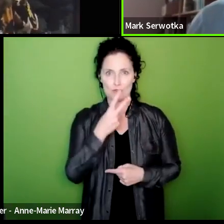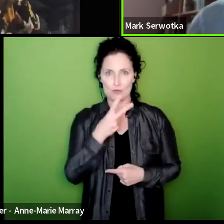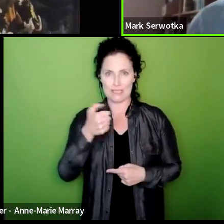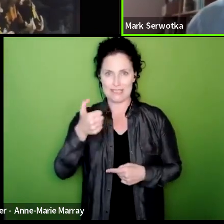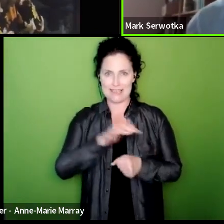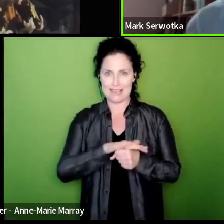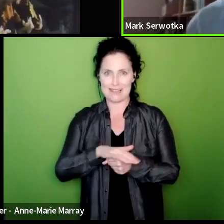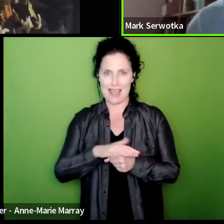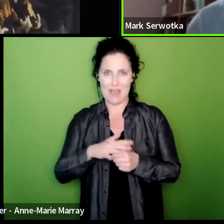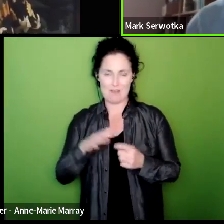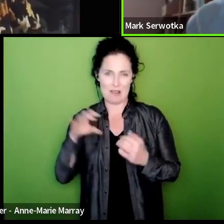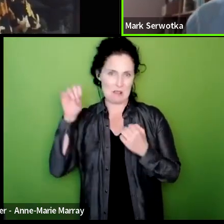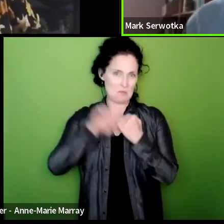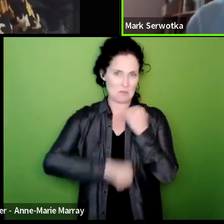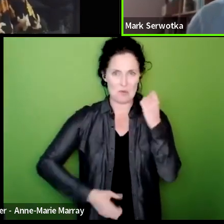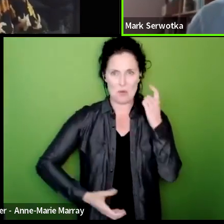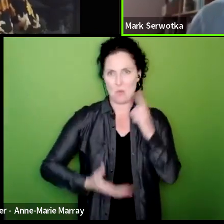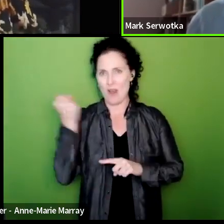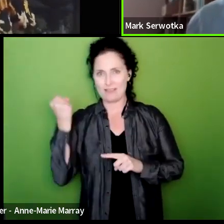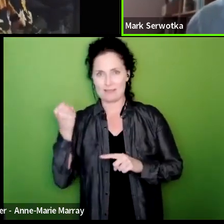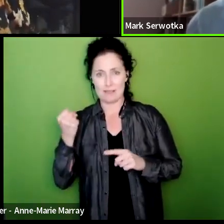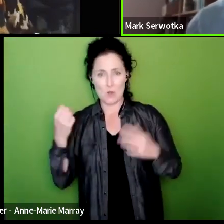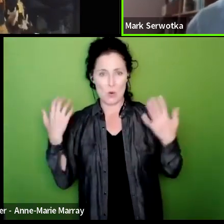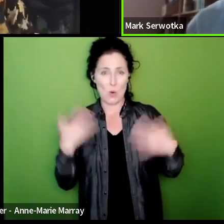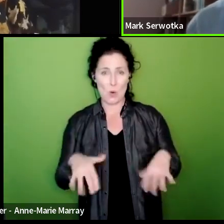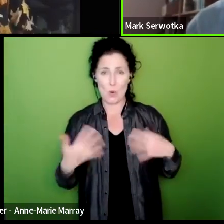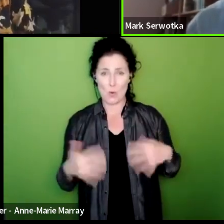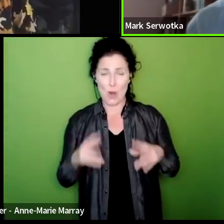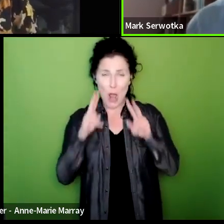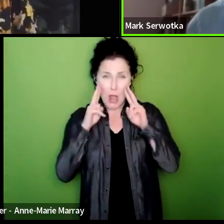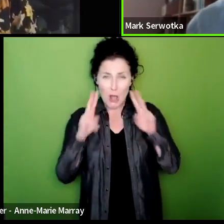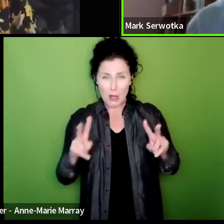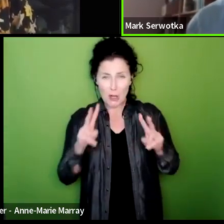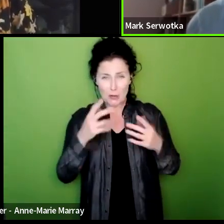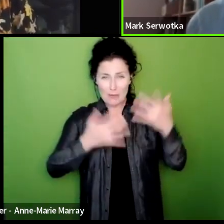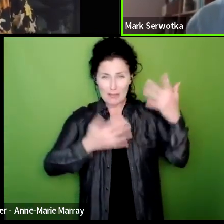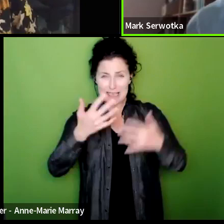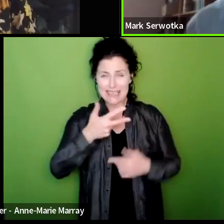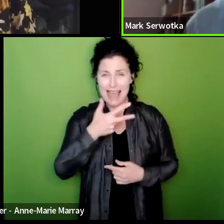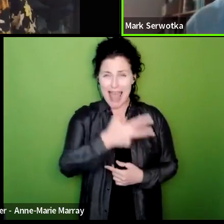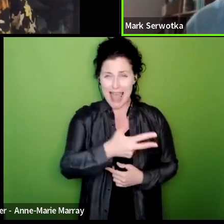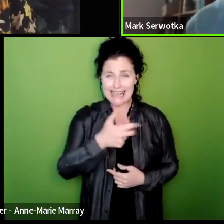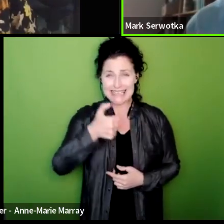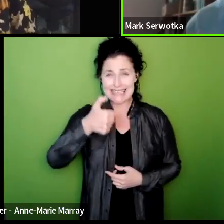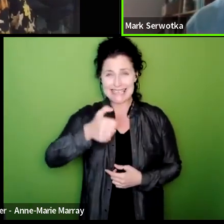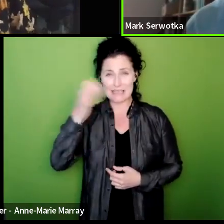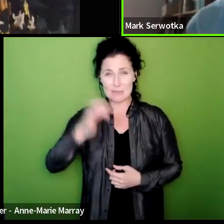smashed it we've smashed it let's just think of these figures and 86% yes vote for strike